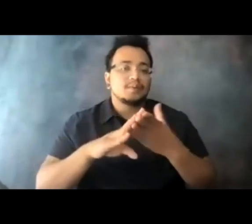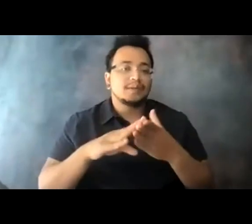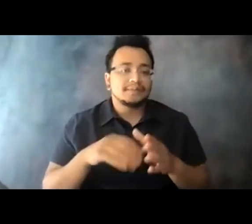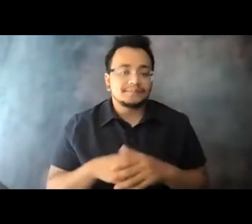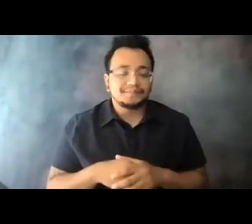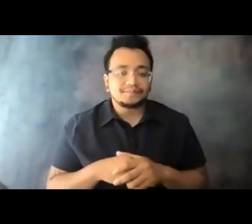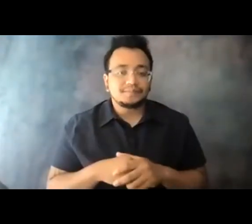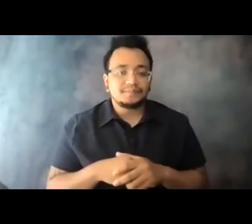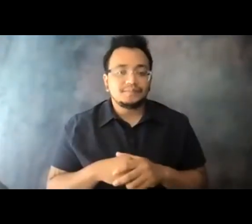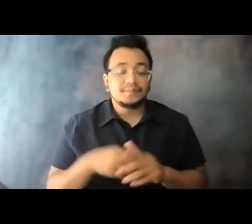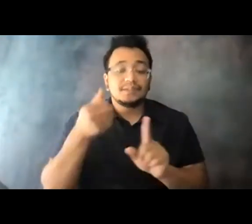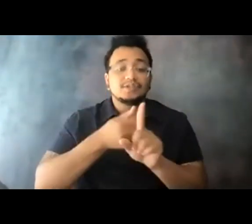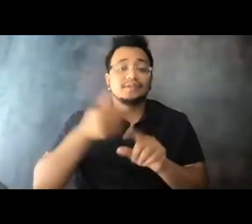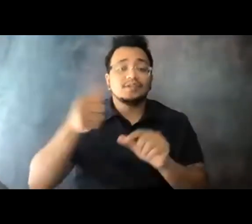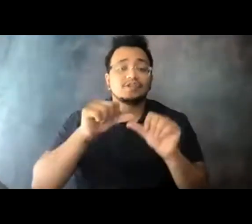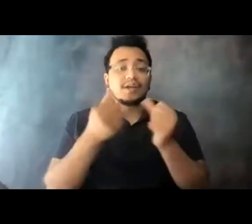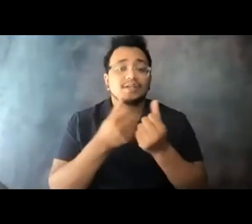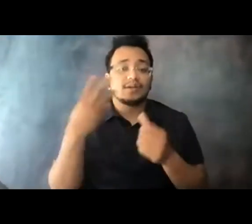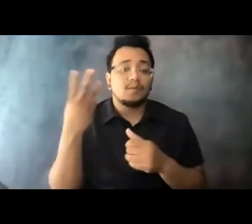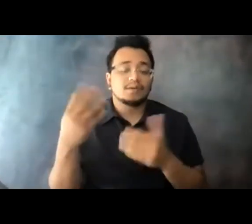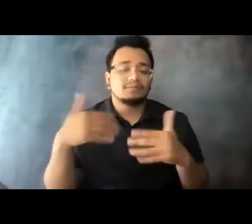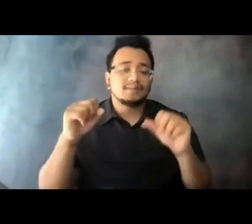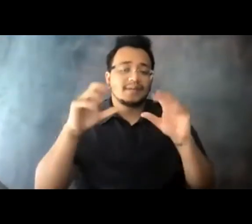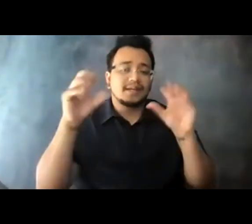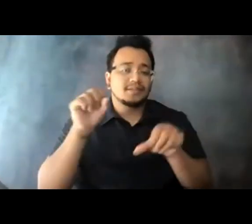15:15:14 Each of the transit agencies in Washington has done a remarkable job providing service.